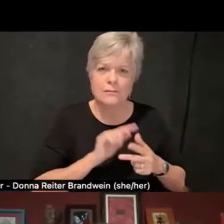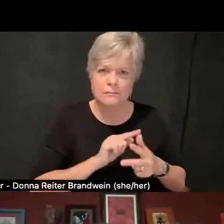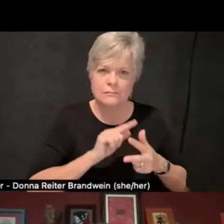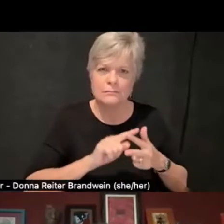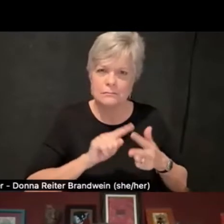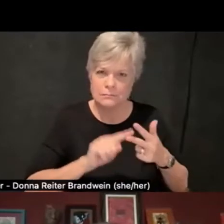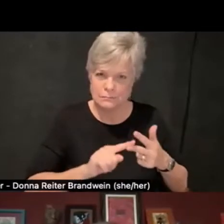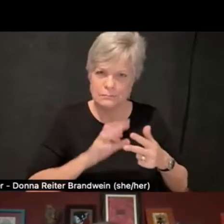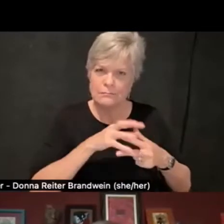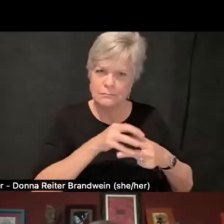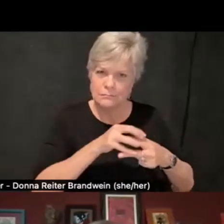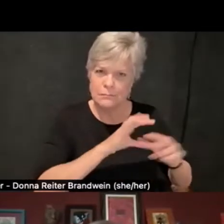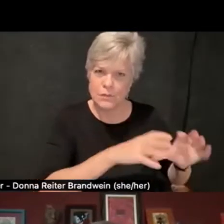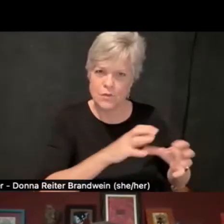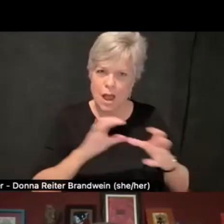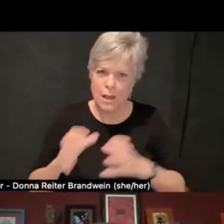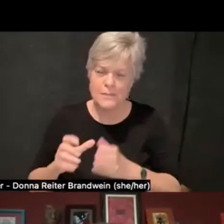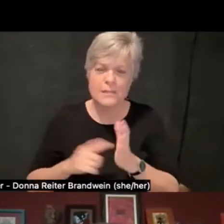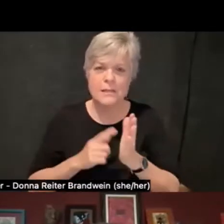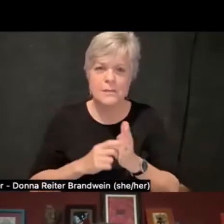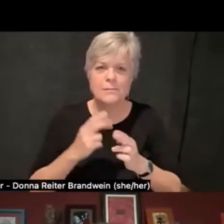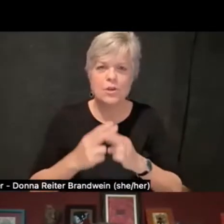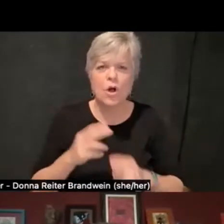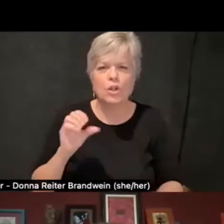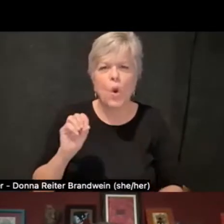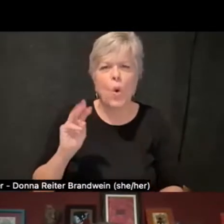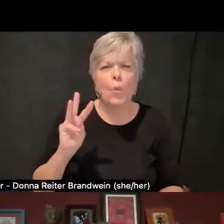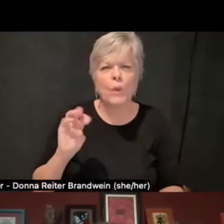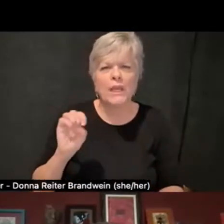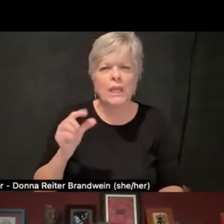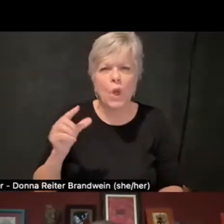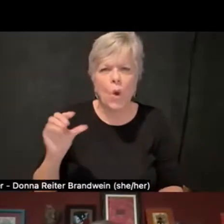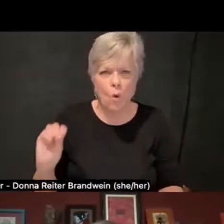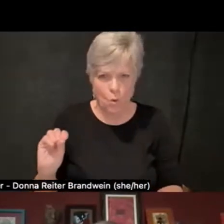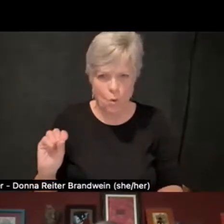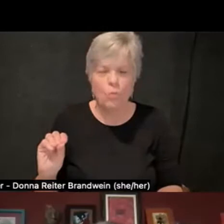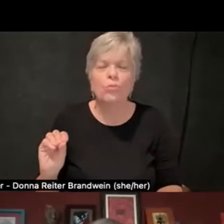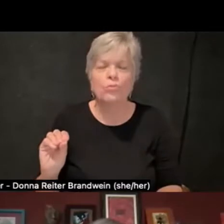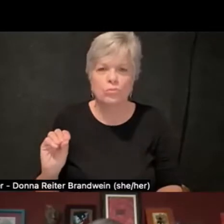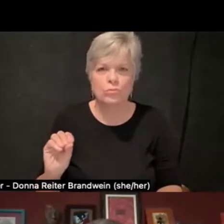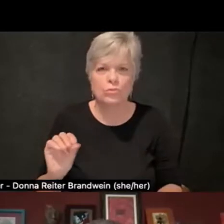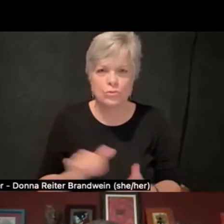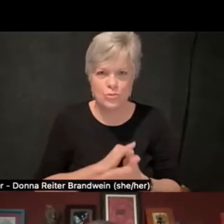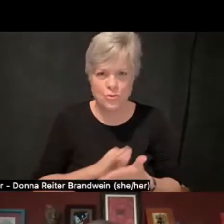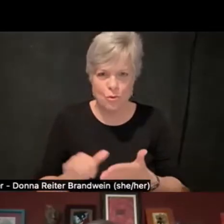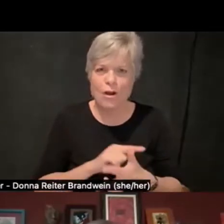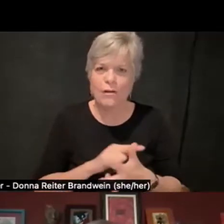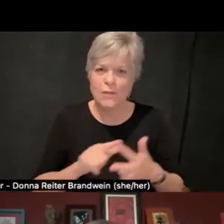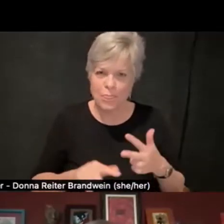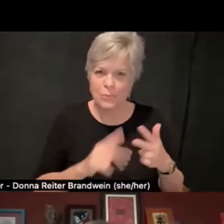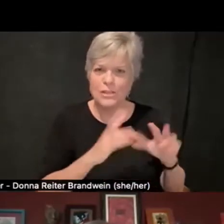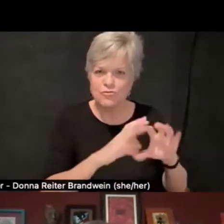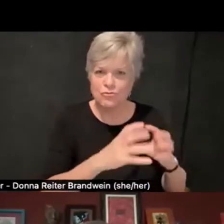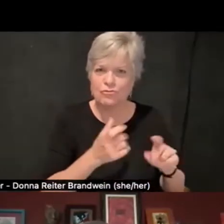sometimes called Owego, New York. I'm seated in front of a maroon wall with brightly colored artwork behind me